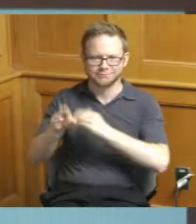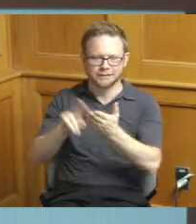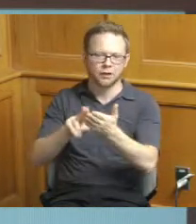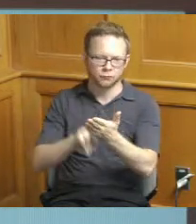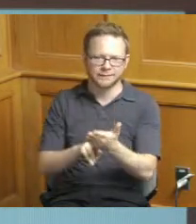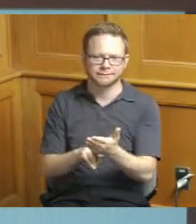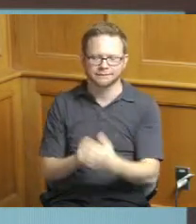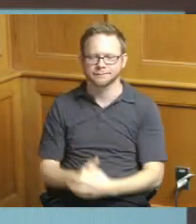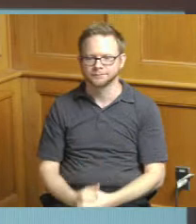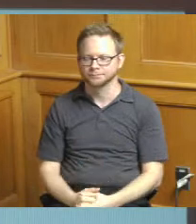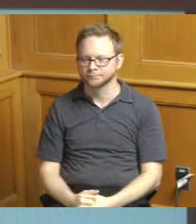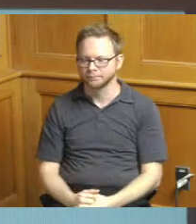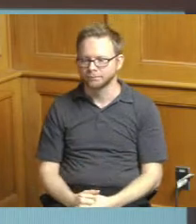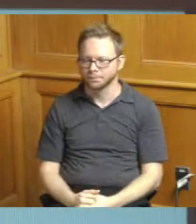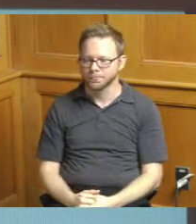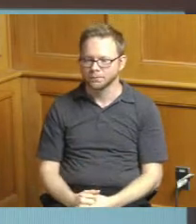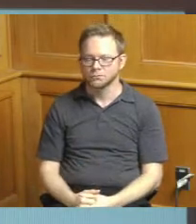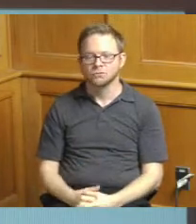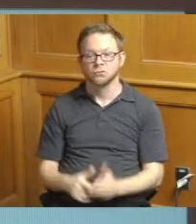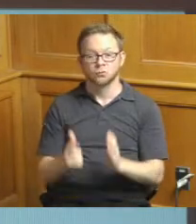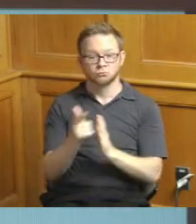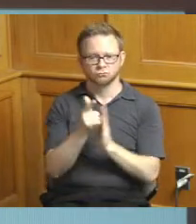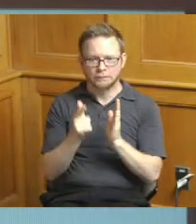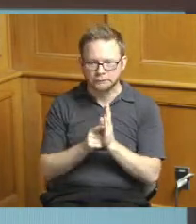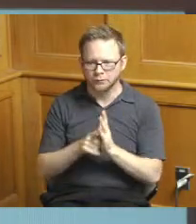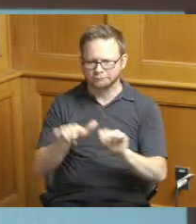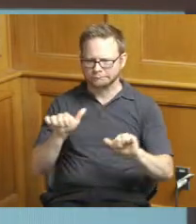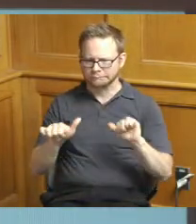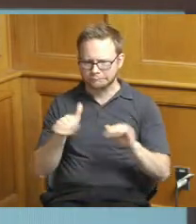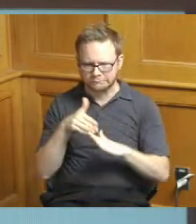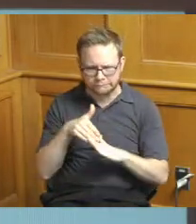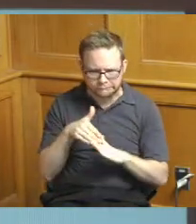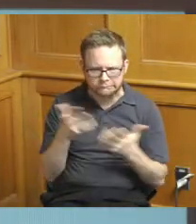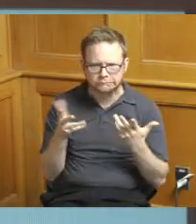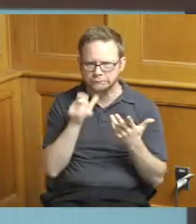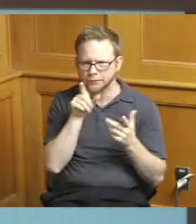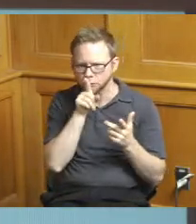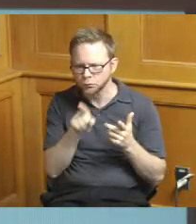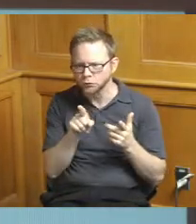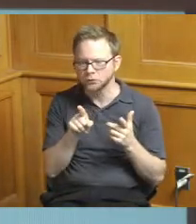let's see regulatory uncertainty just from overall capital planning it's a challenge still because we